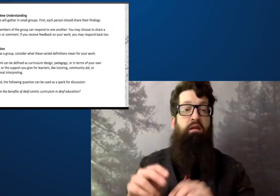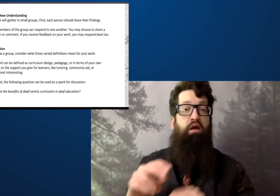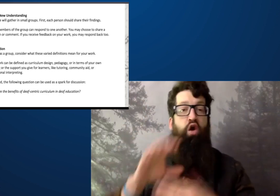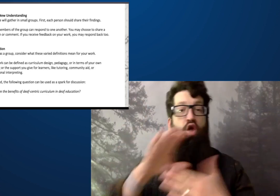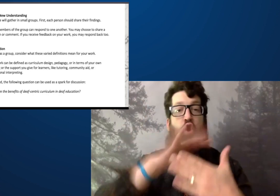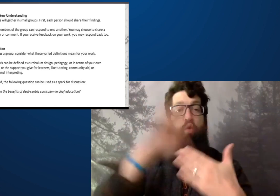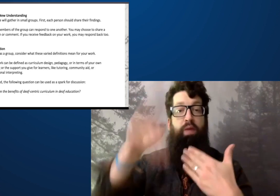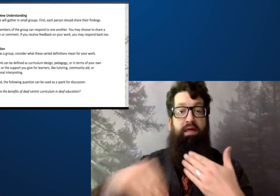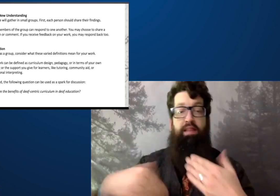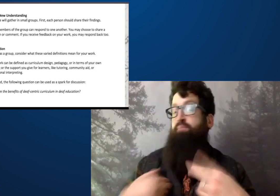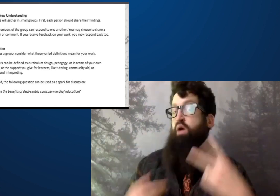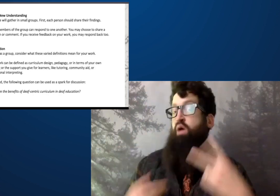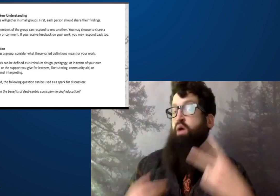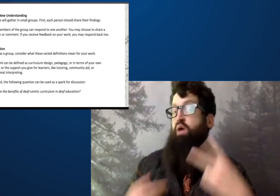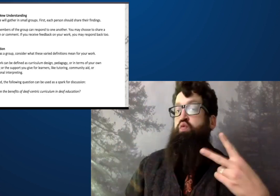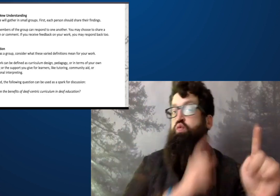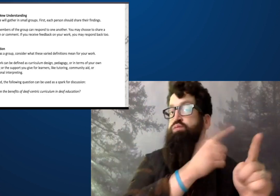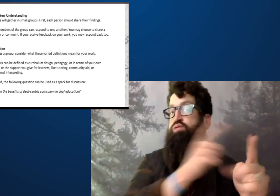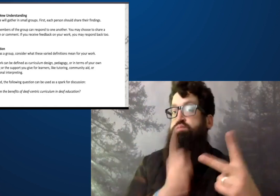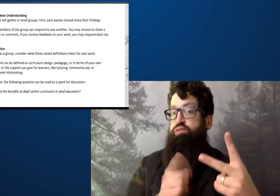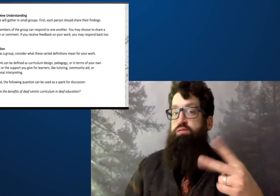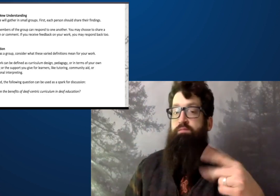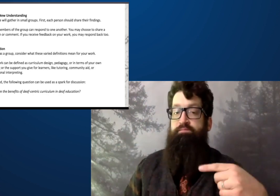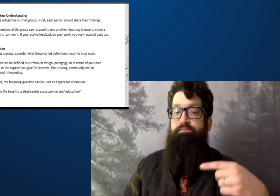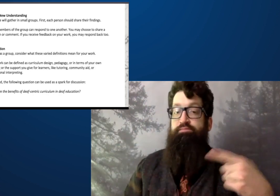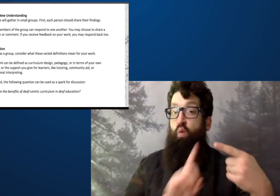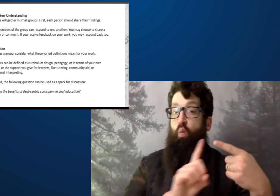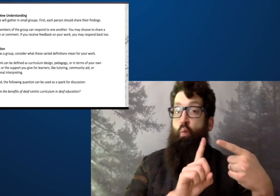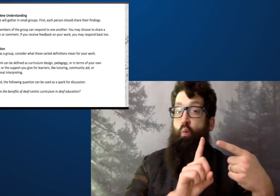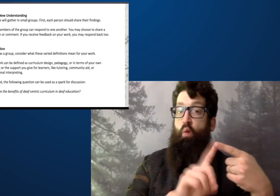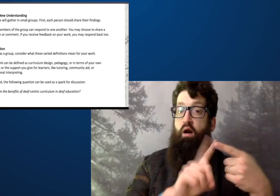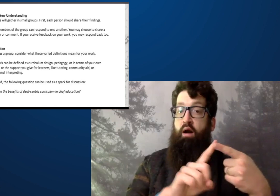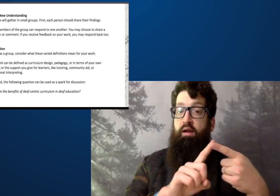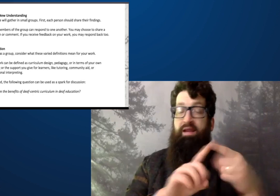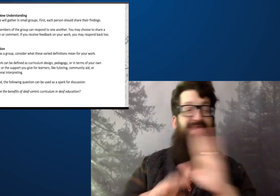Bigotski's message was that the curriculum has really two main points.